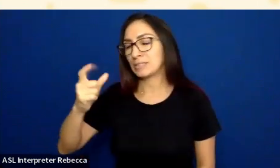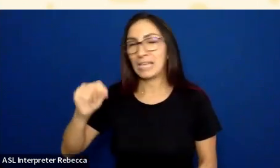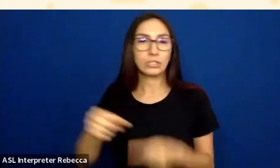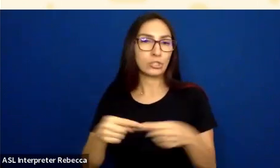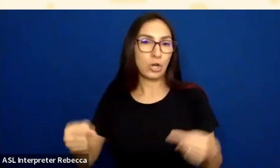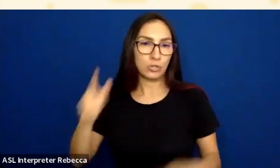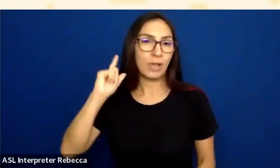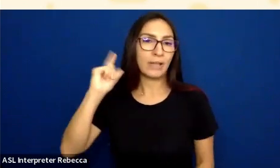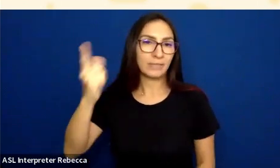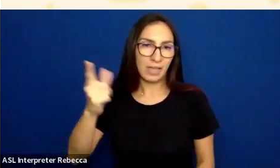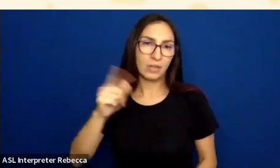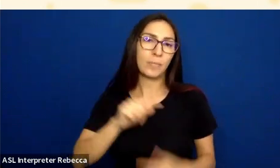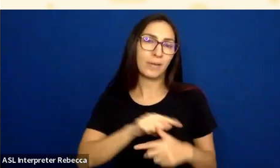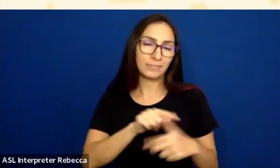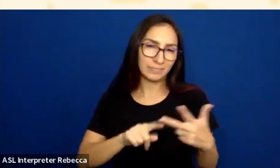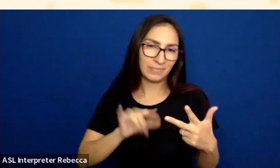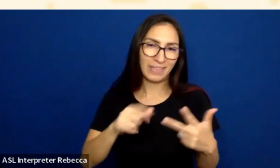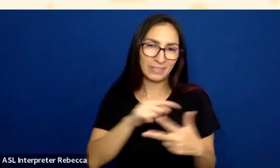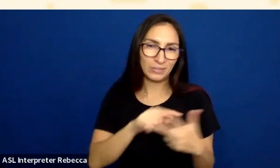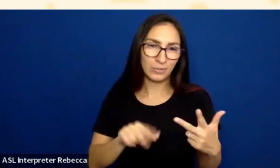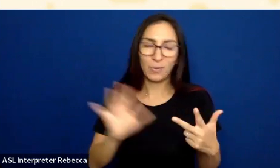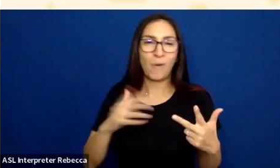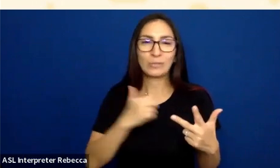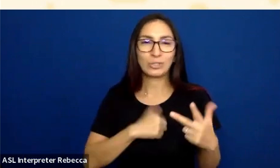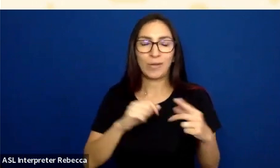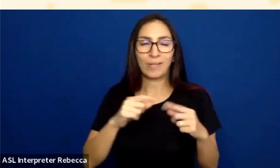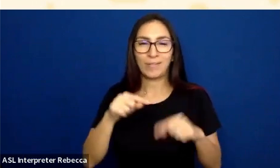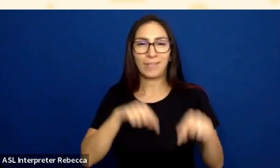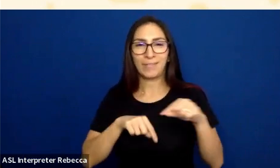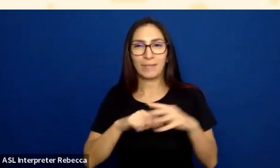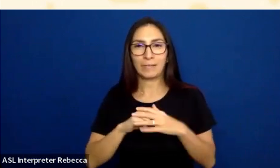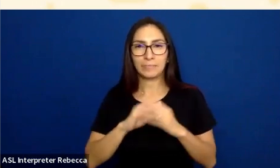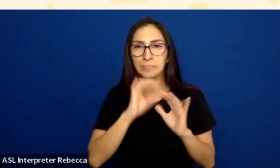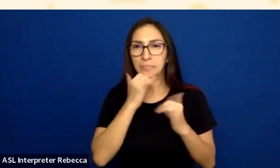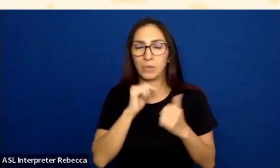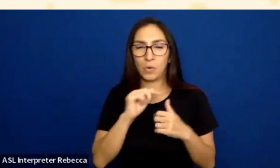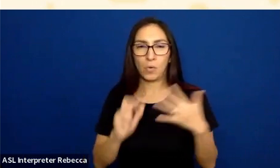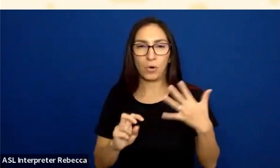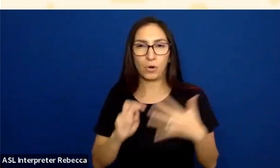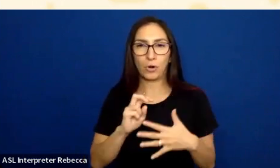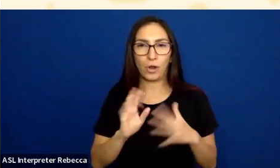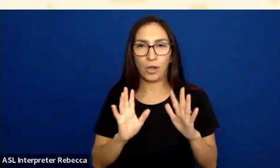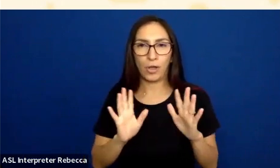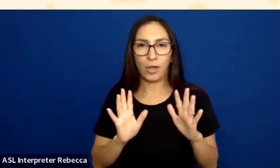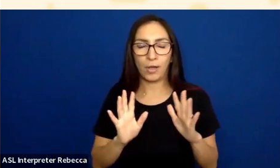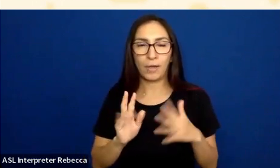I am going to just jump onto this use of color,